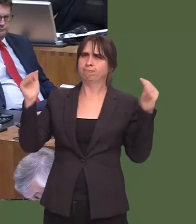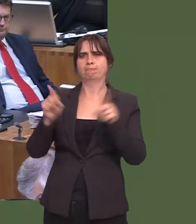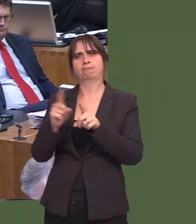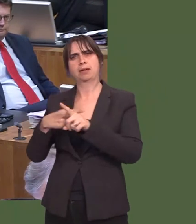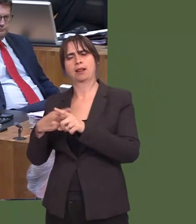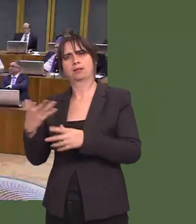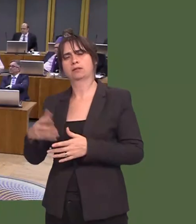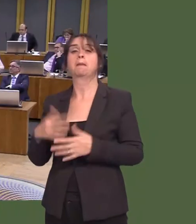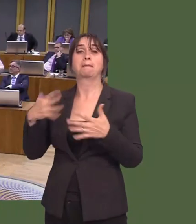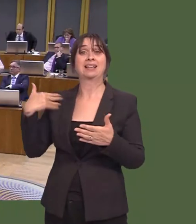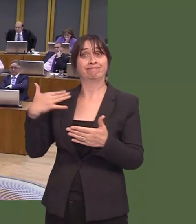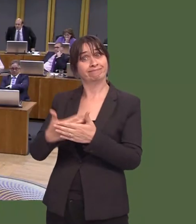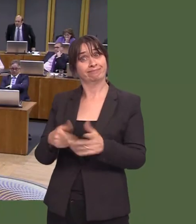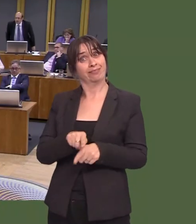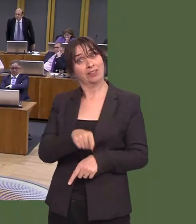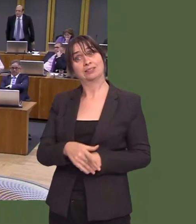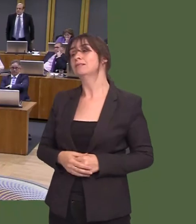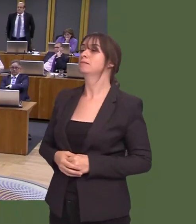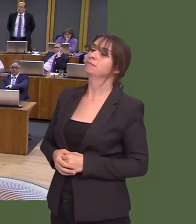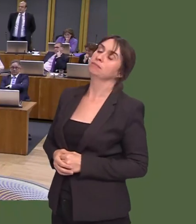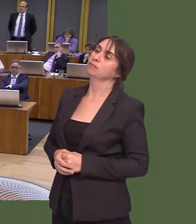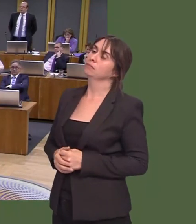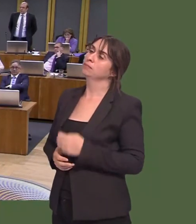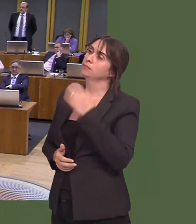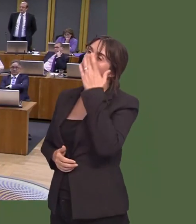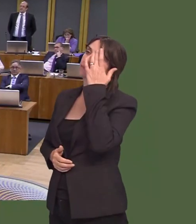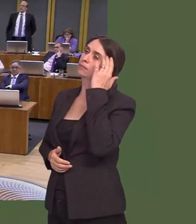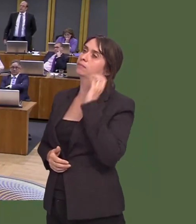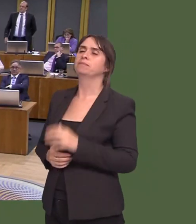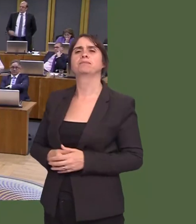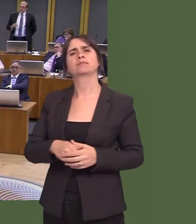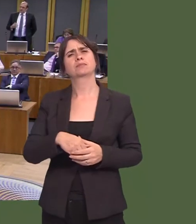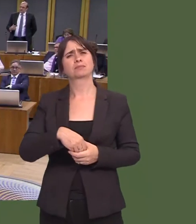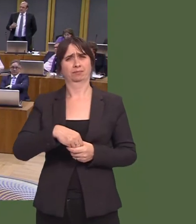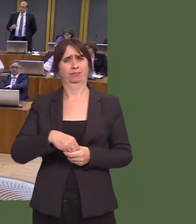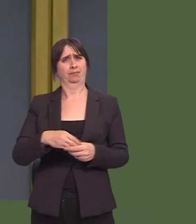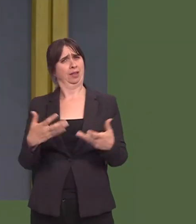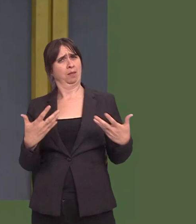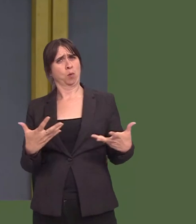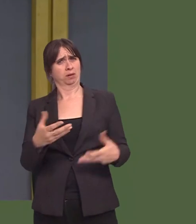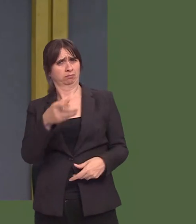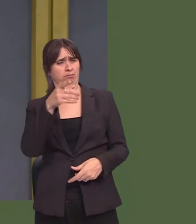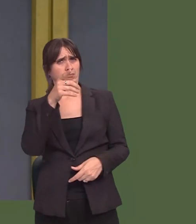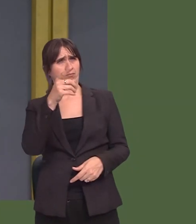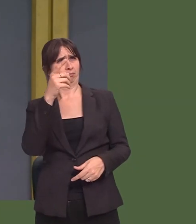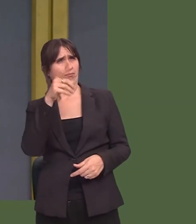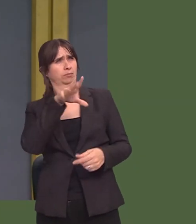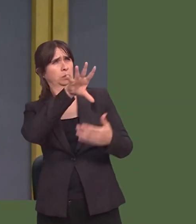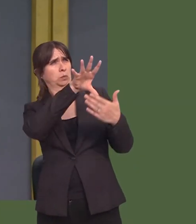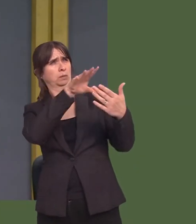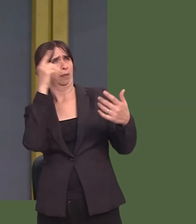Mark Reckless: Will the First Minister reconsider the future curriculum for Wales and the extent